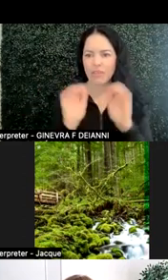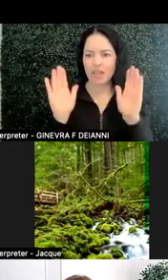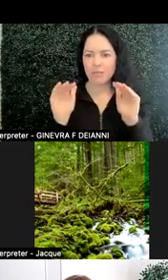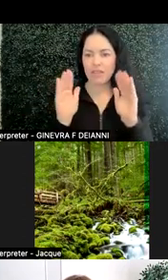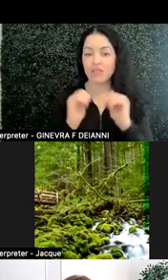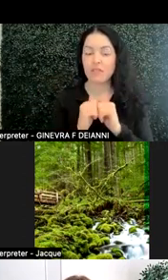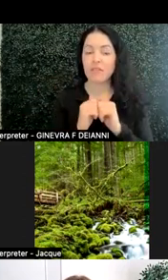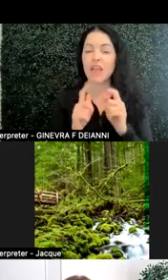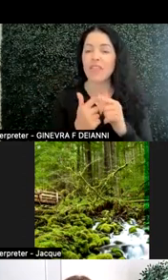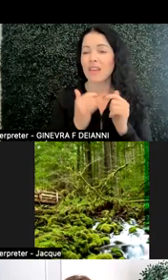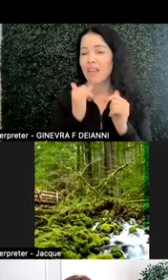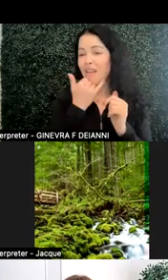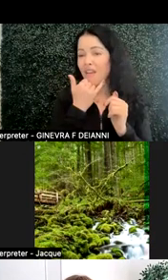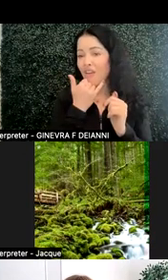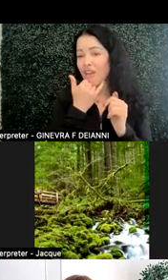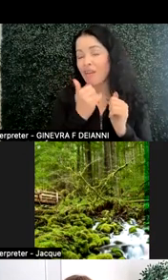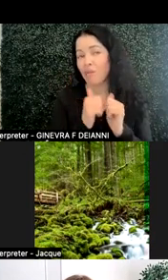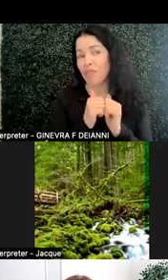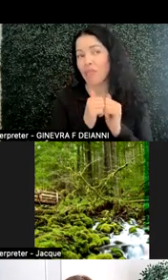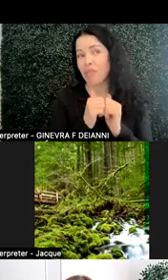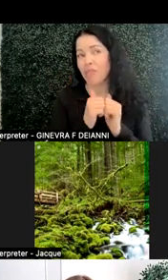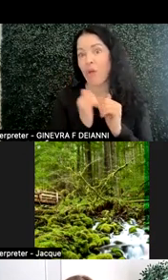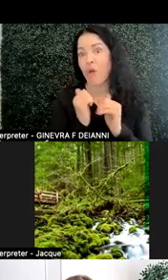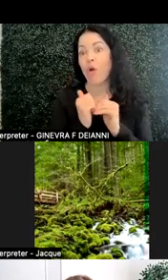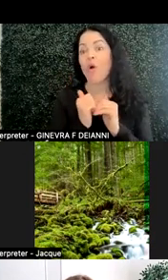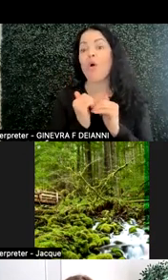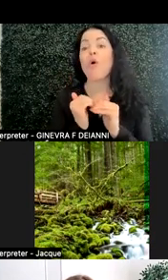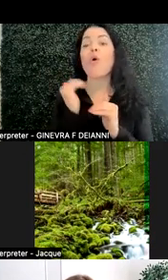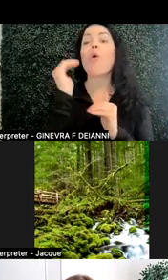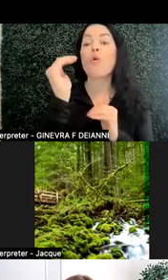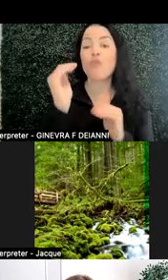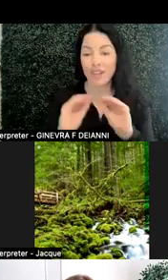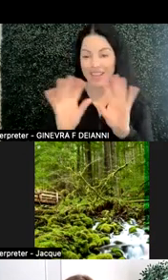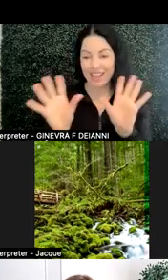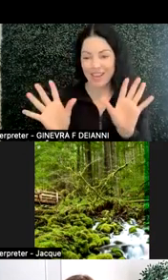erring on the side of being overly clear and specific.